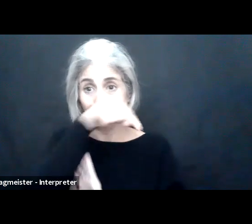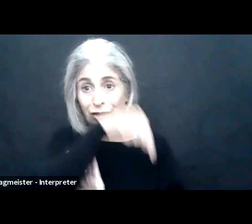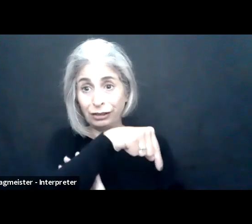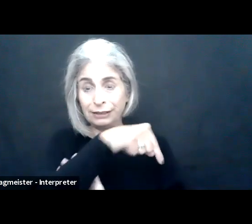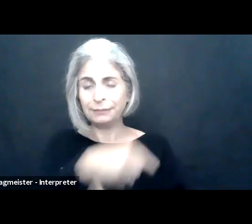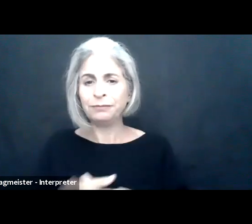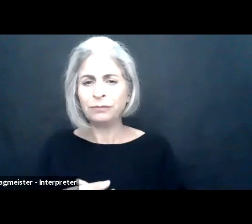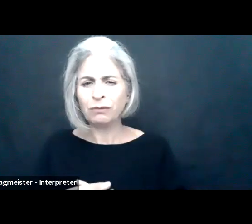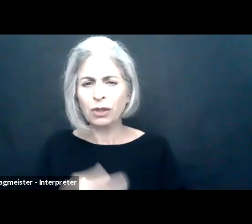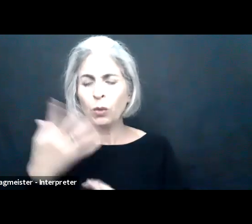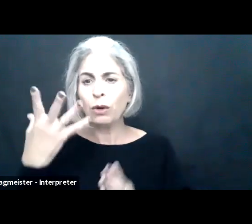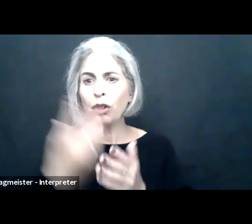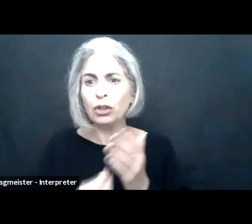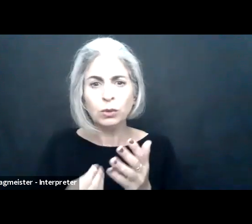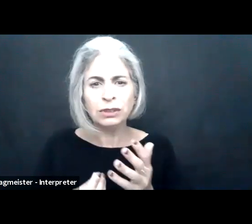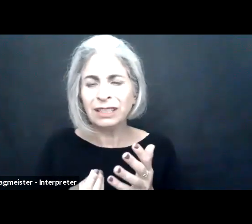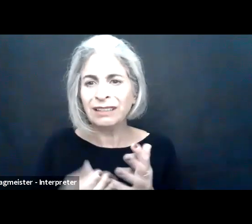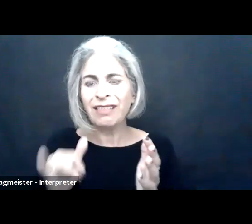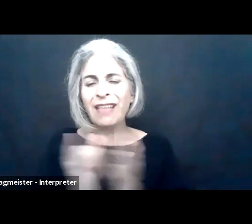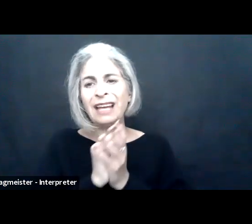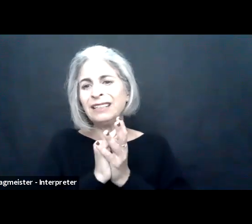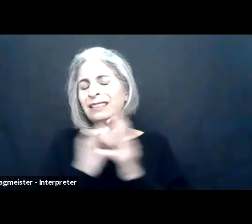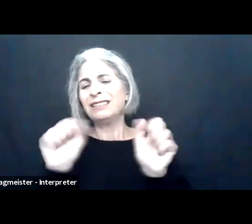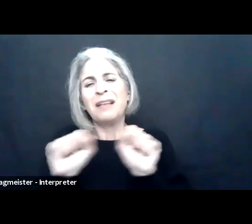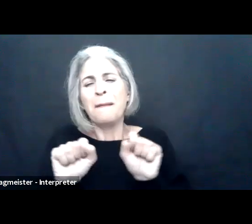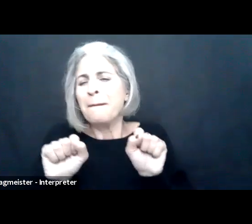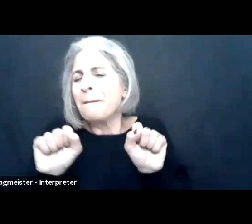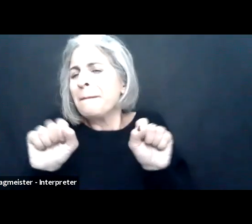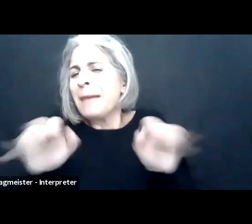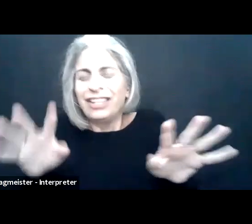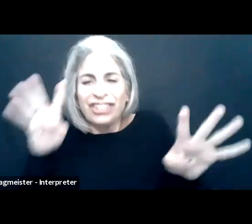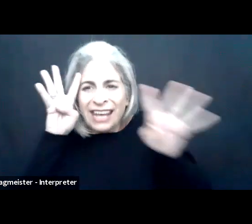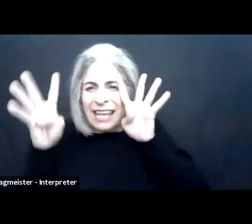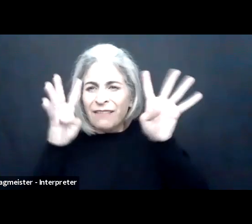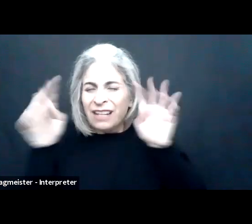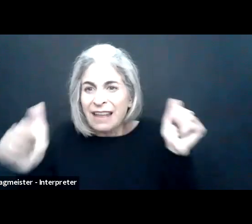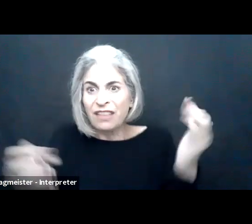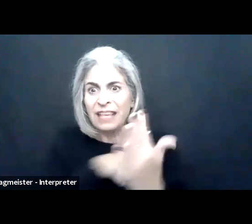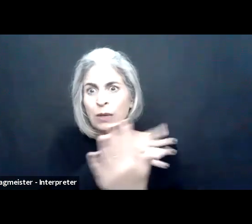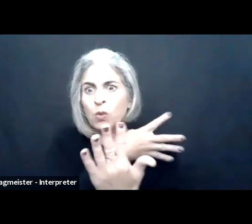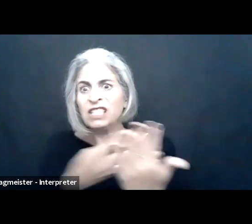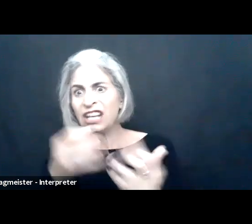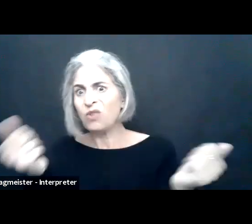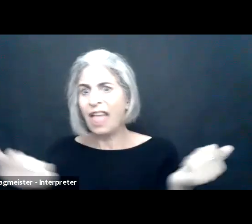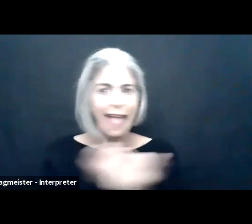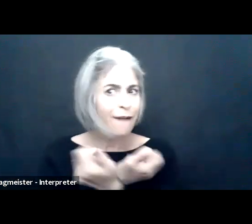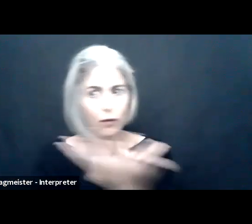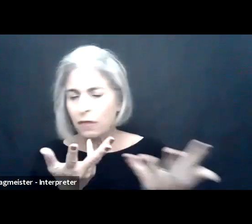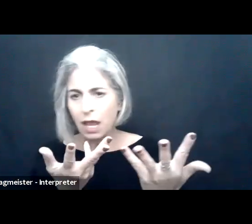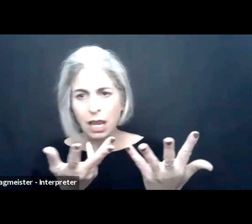And lastly at the bottom this is probably the most bemoaned loss we heard from clients, we were losing that